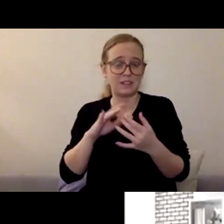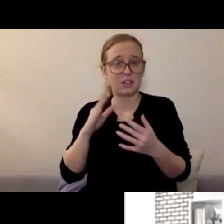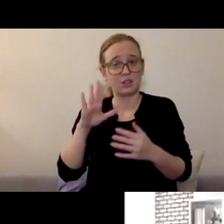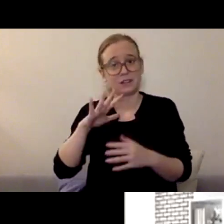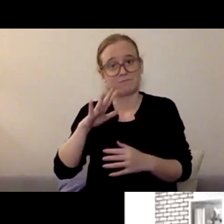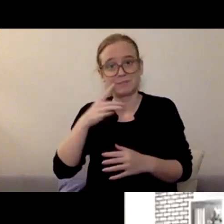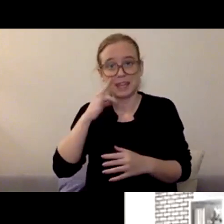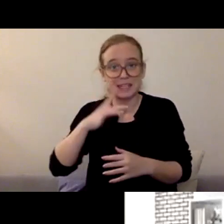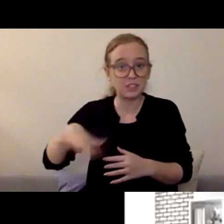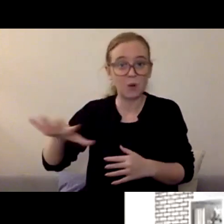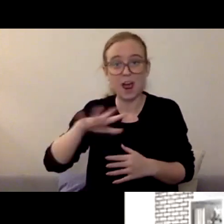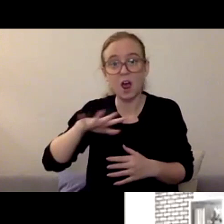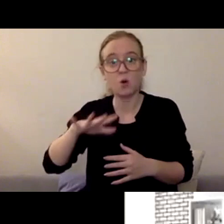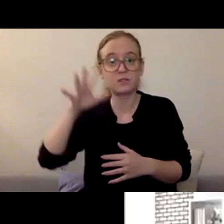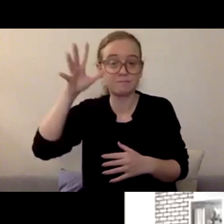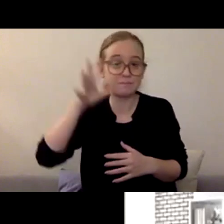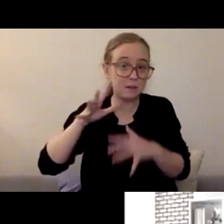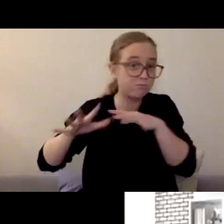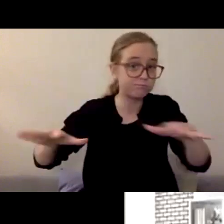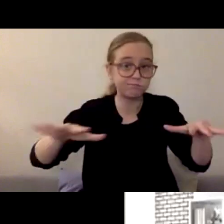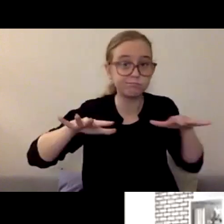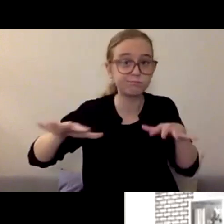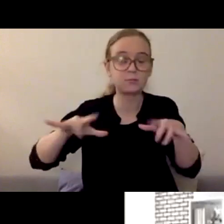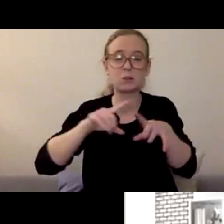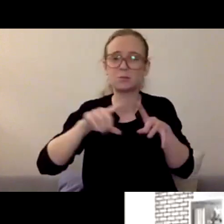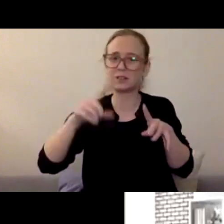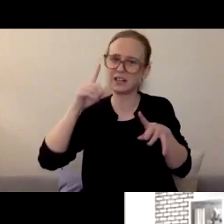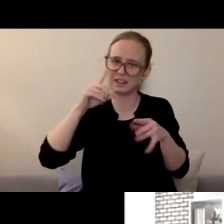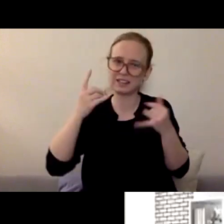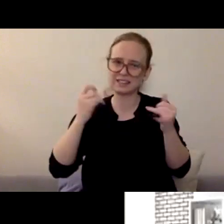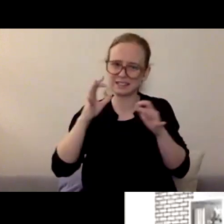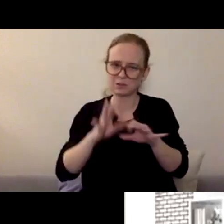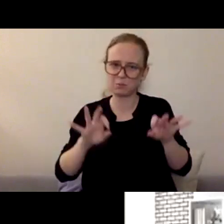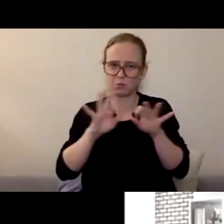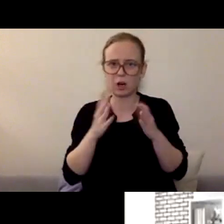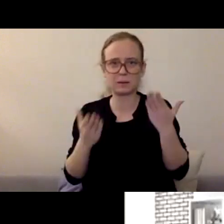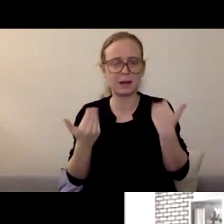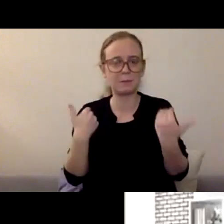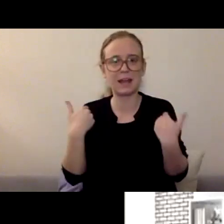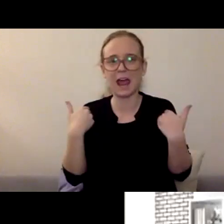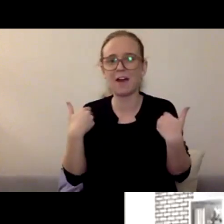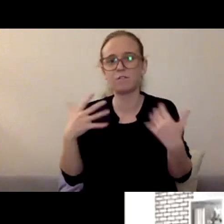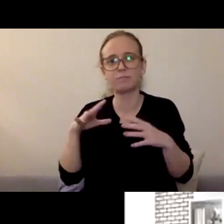to maybe you have a neighborhood Facebook group and you can put something out there and check in